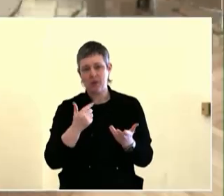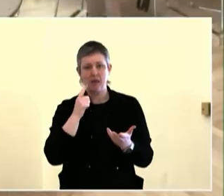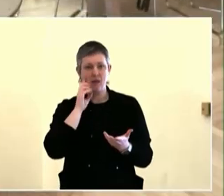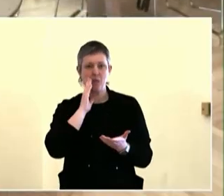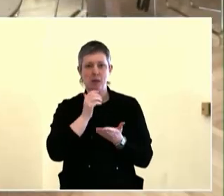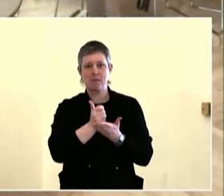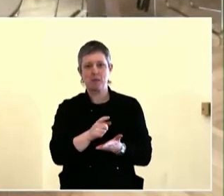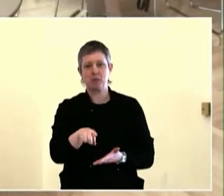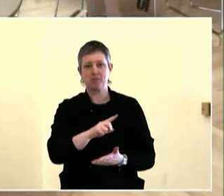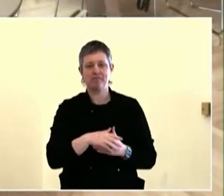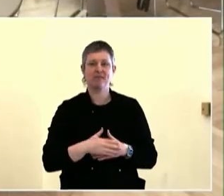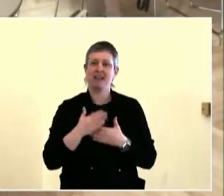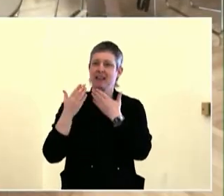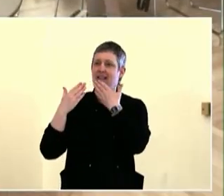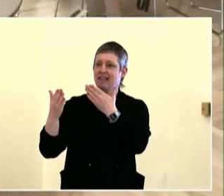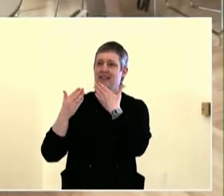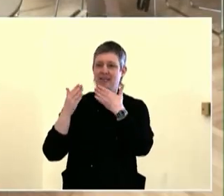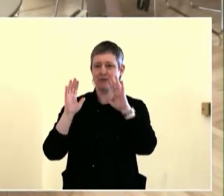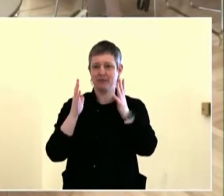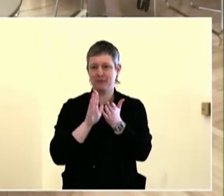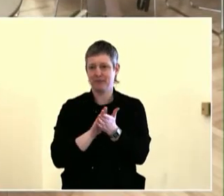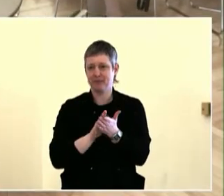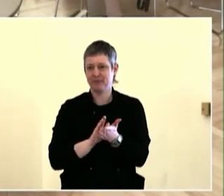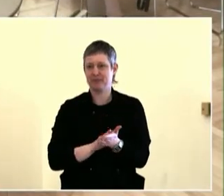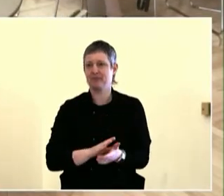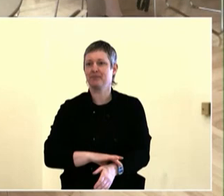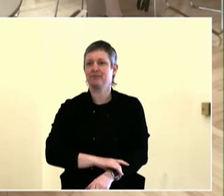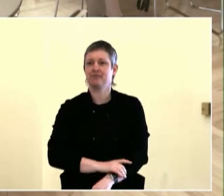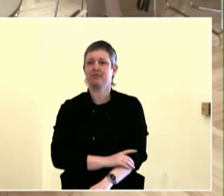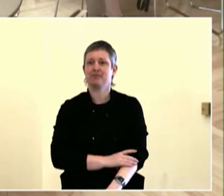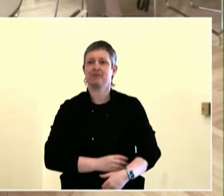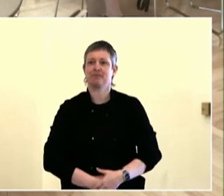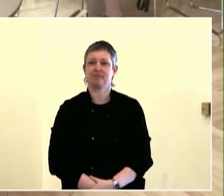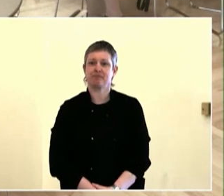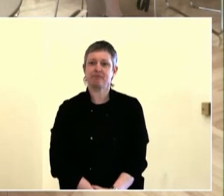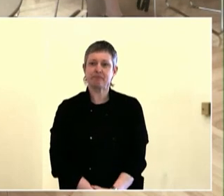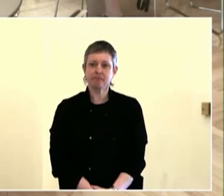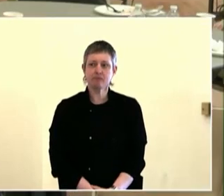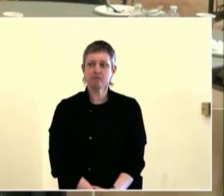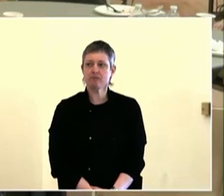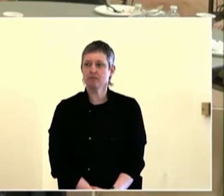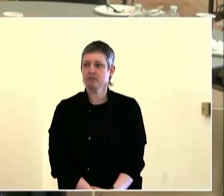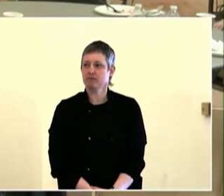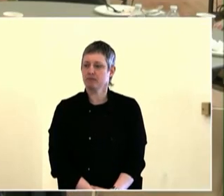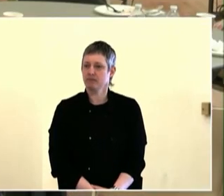The majority priorities. All these voices that are left out, bringing them in.